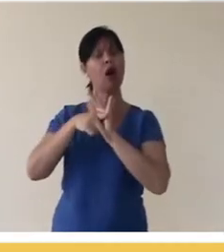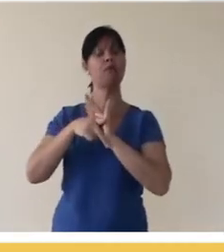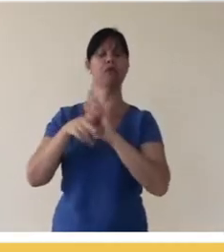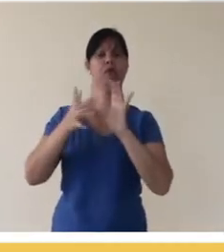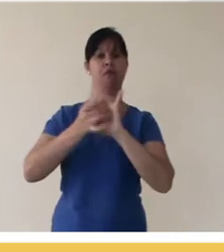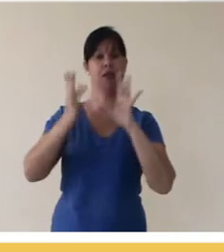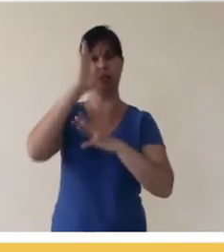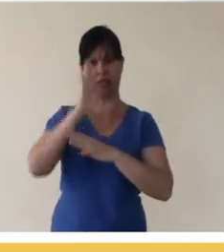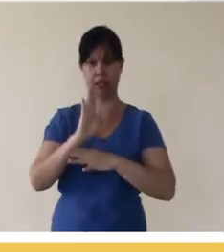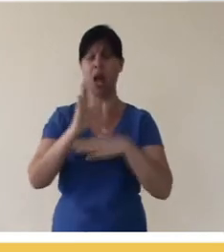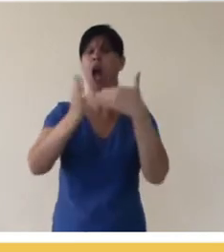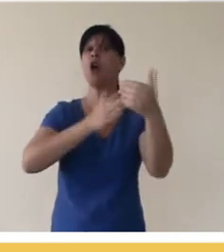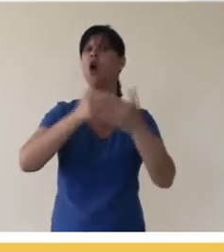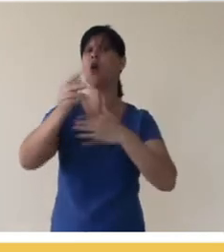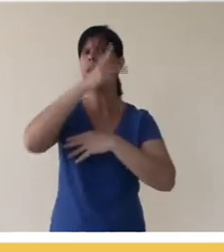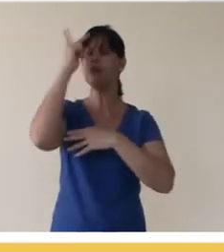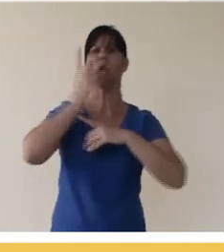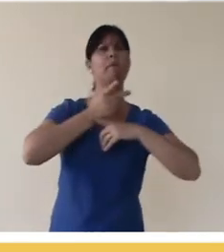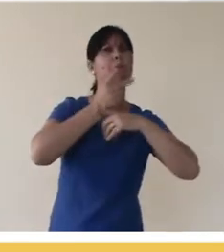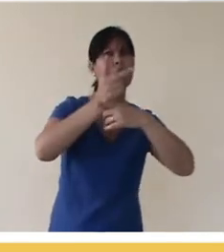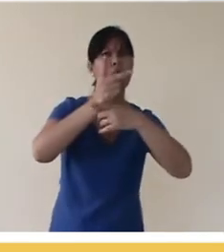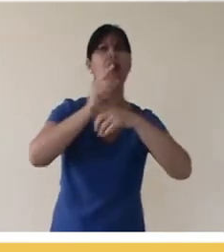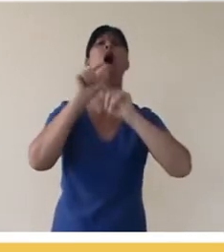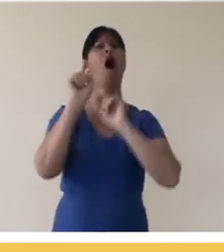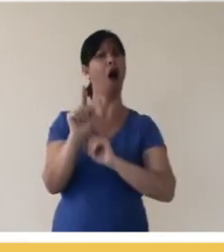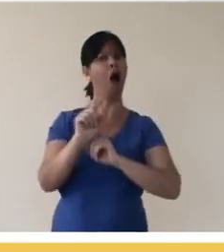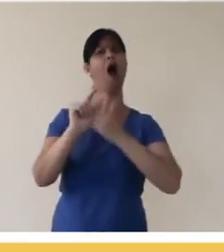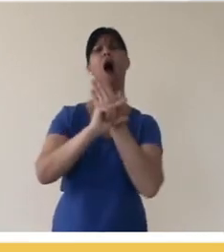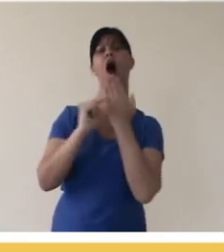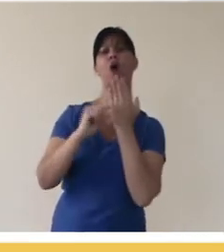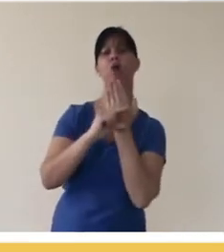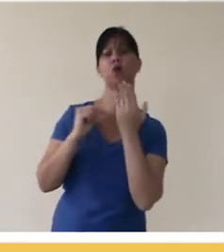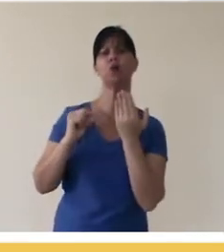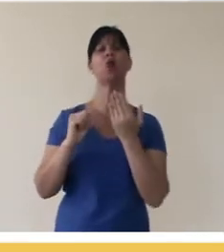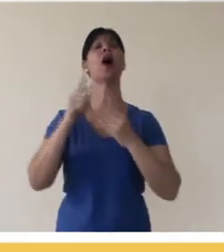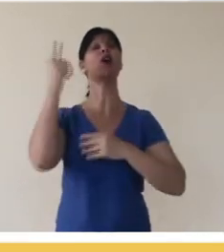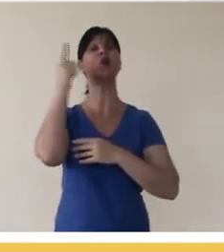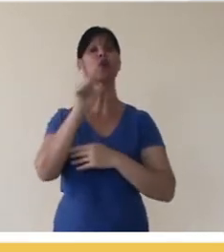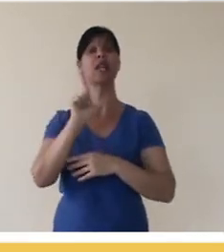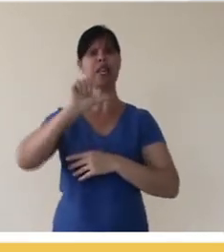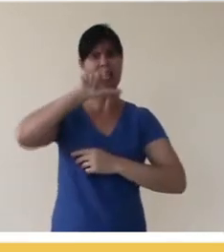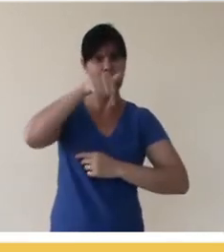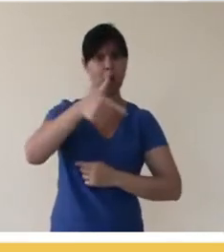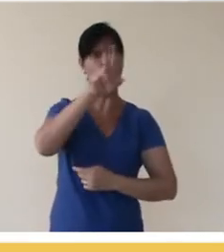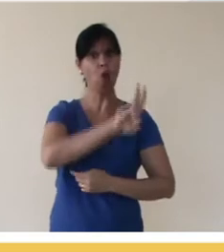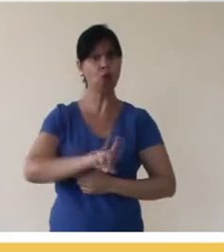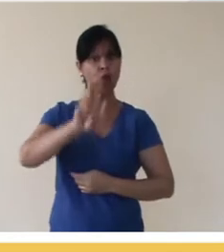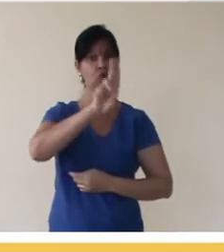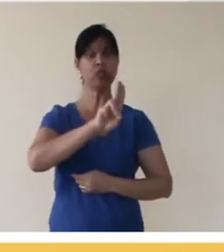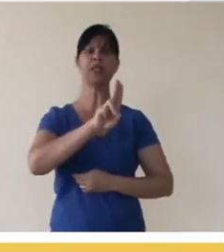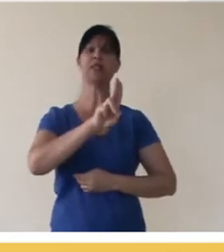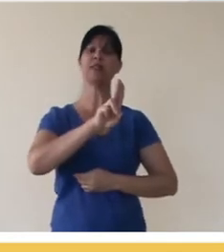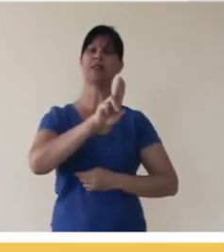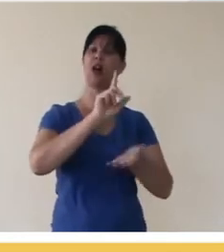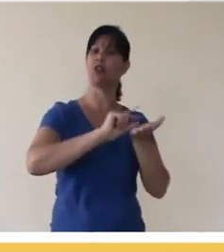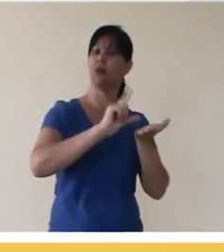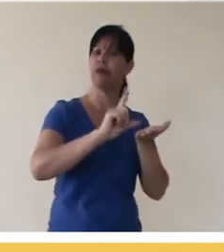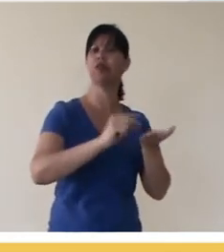link to the license. Anyone who finds this will be able to find who are the authors, will be able to attribute correctly, then yes, in an ABNT format